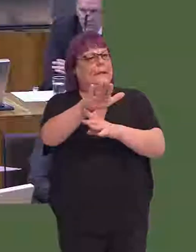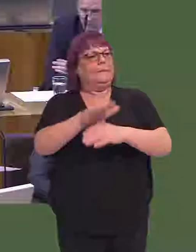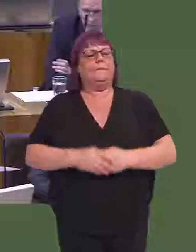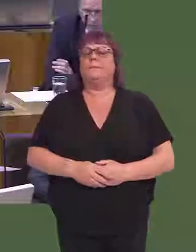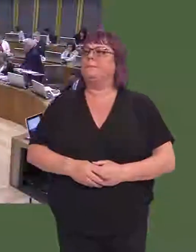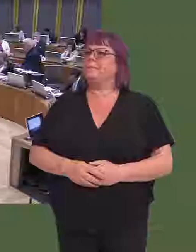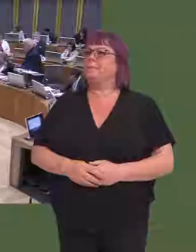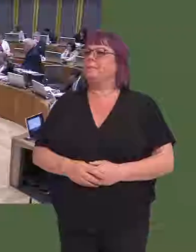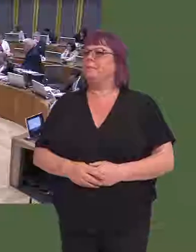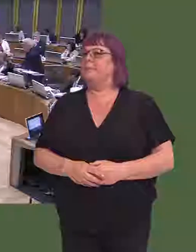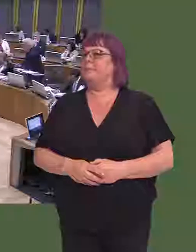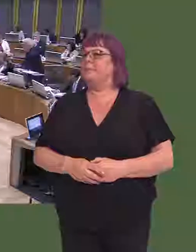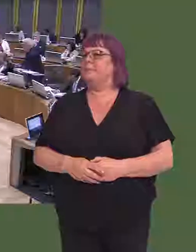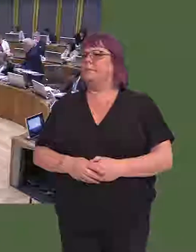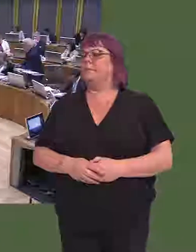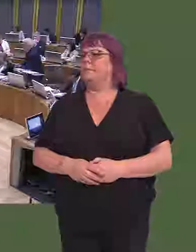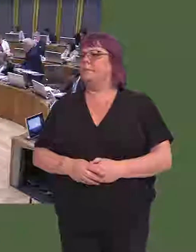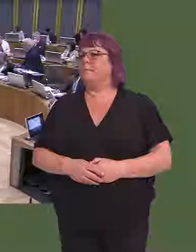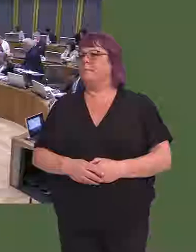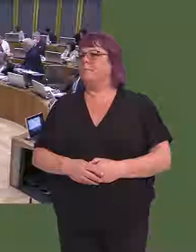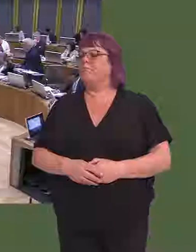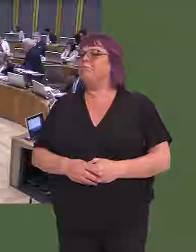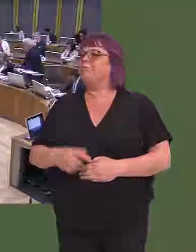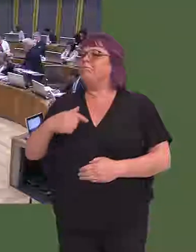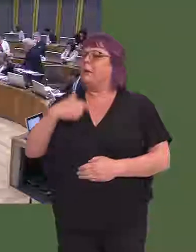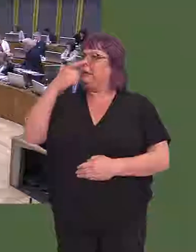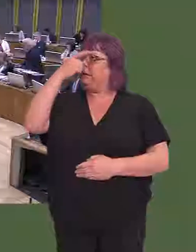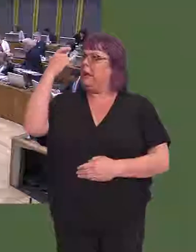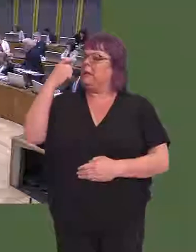Neil Hamilton AM: I understand the point that the First Minister makes, and I've got a great